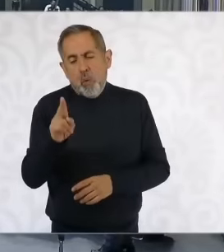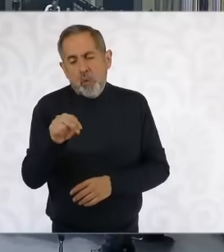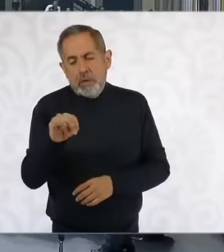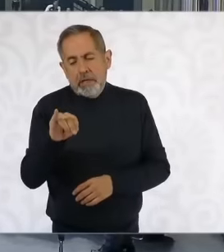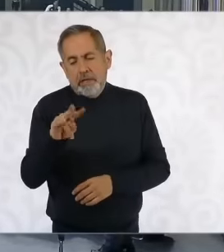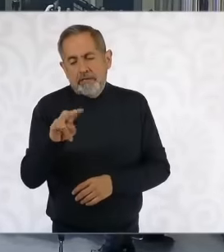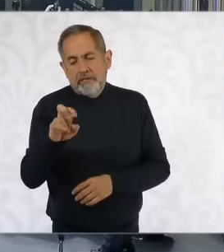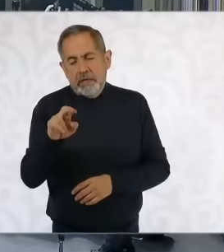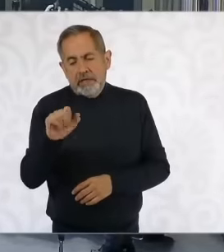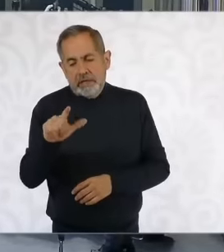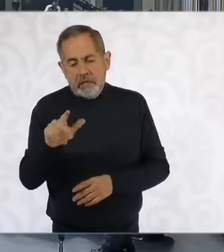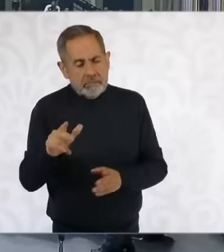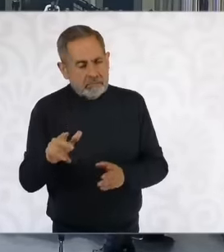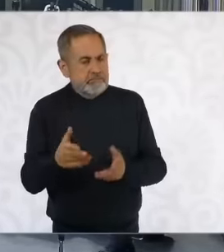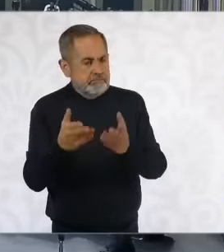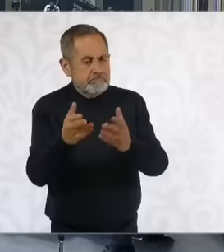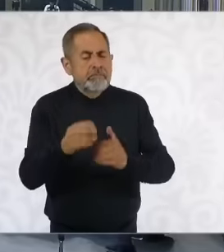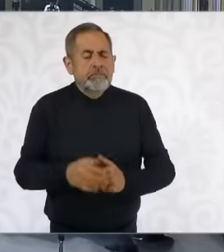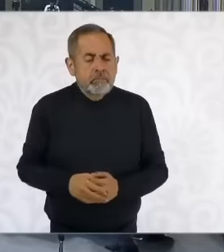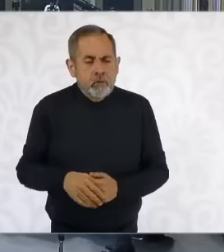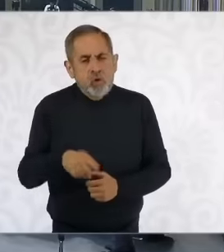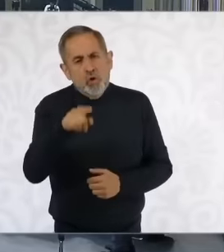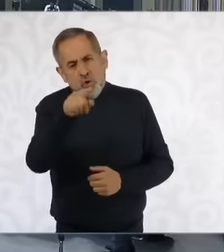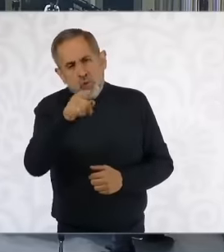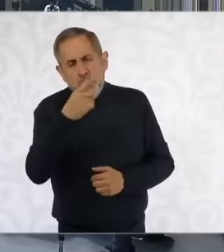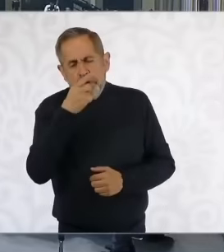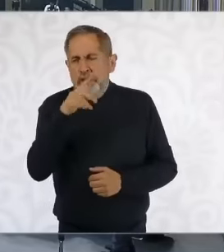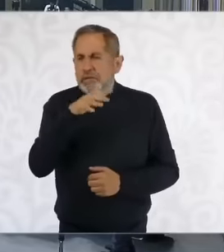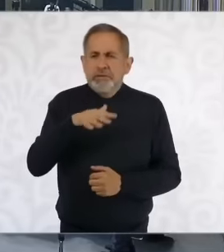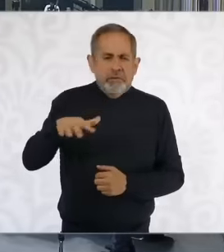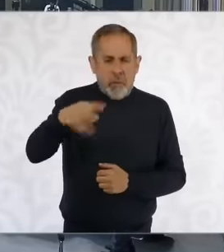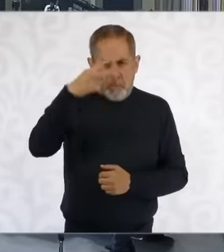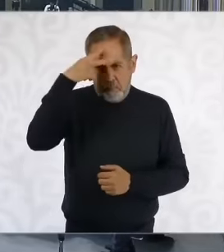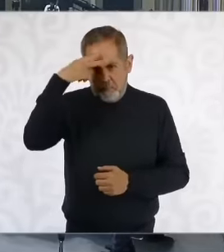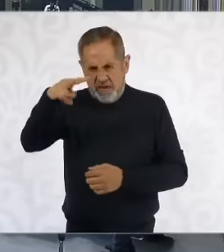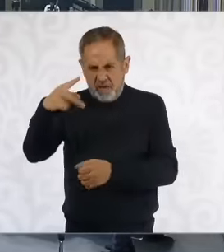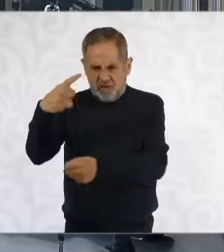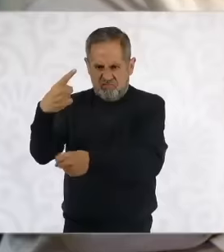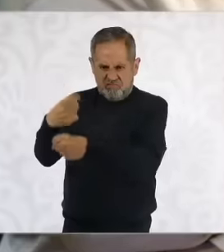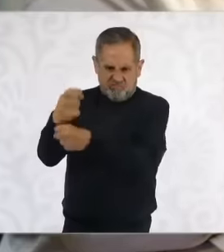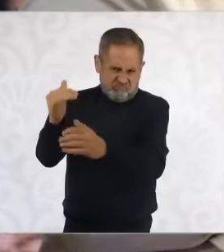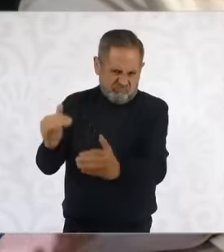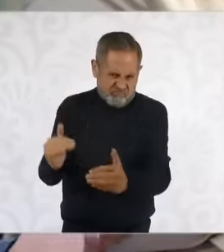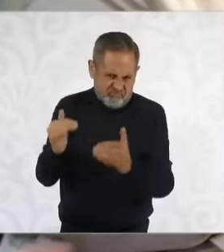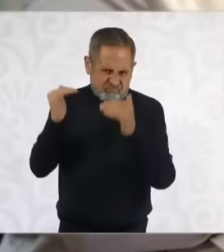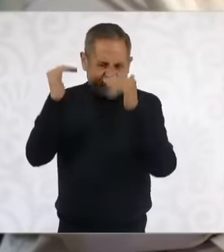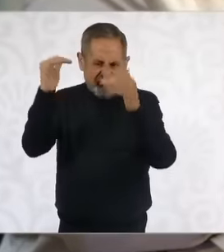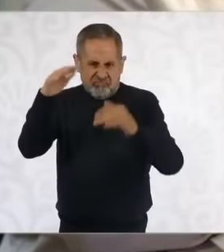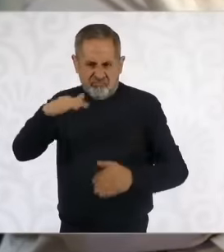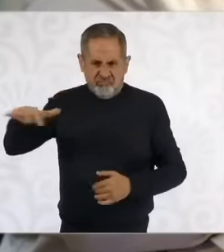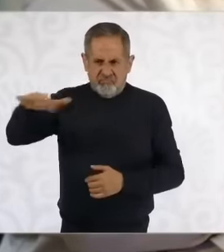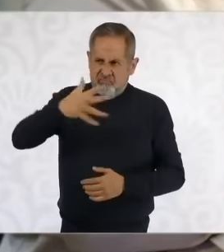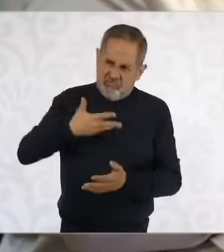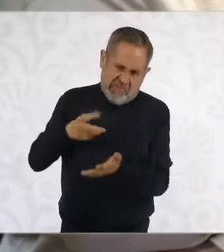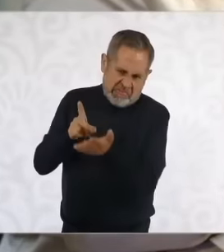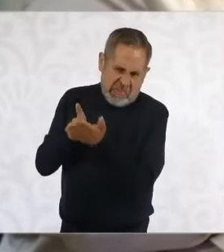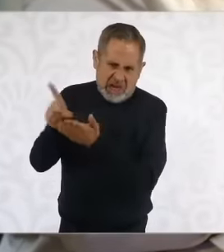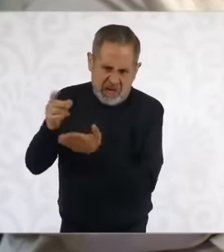comment on the people of Mexico above Well, your right goes from the Reform to power